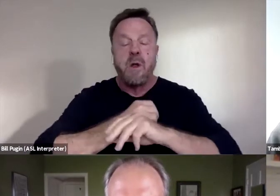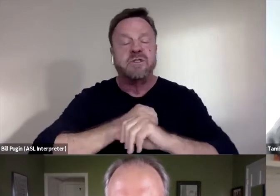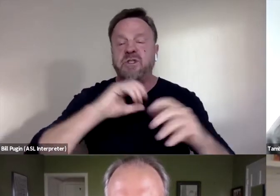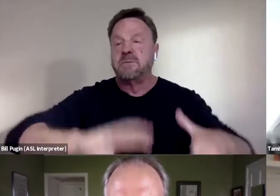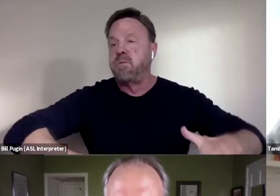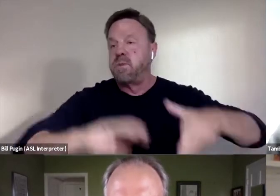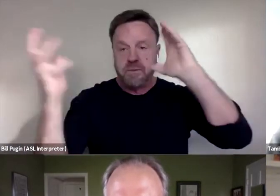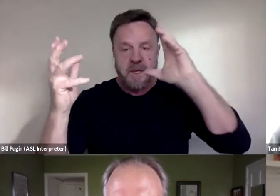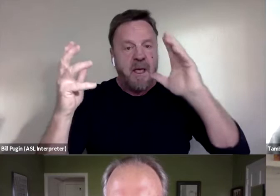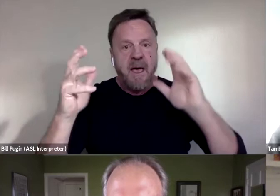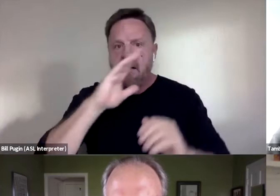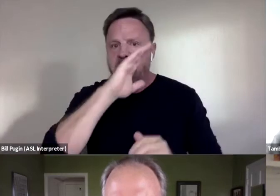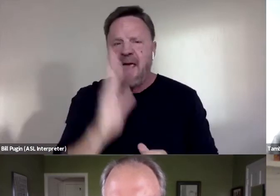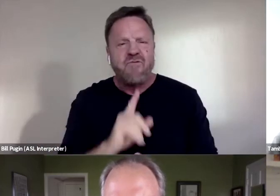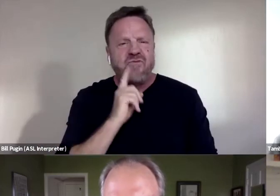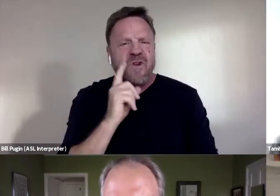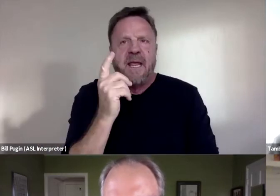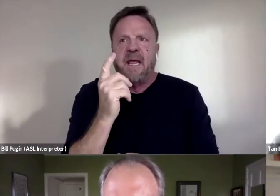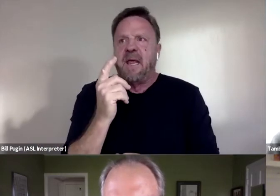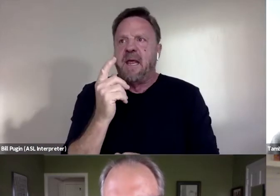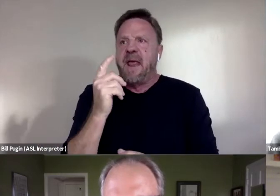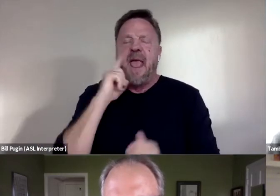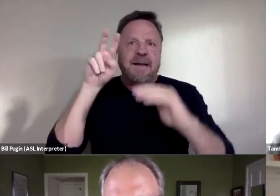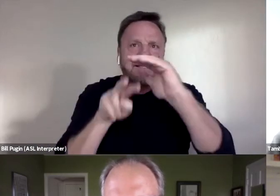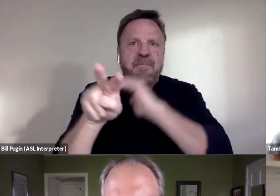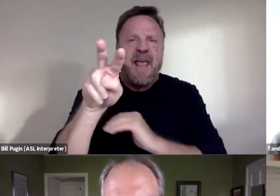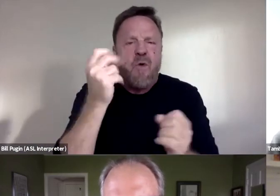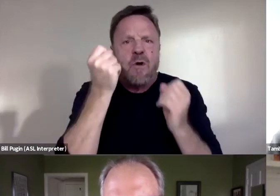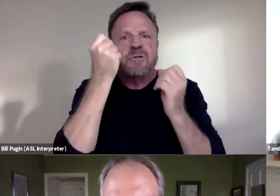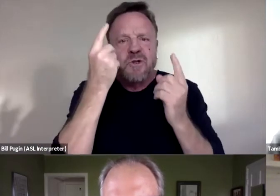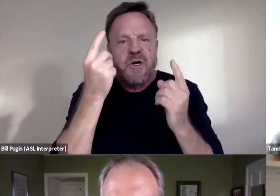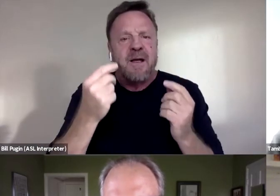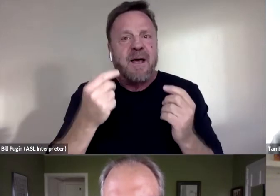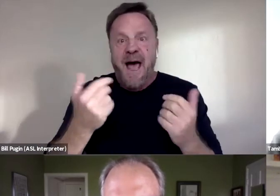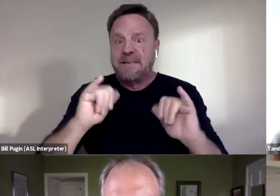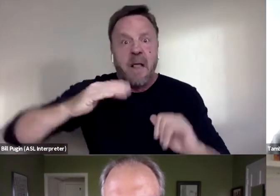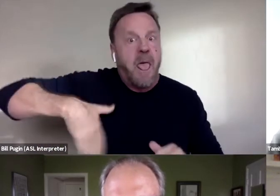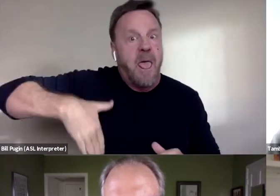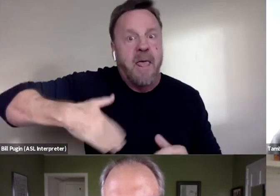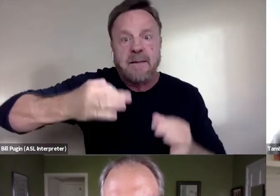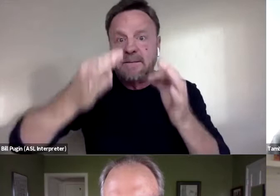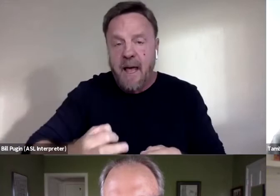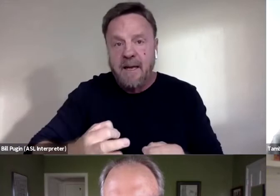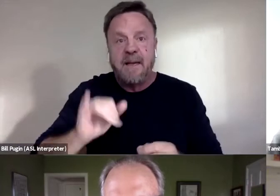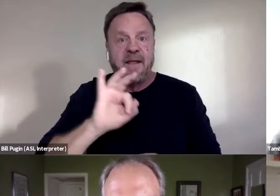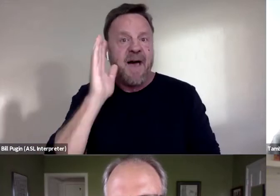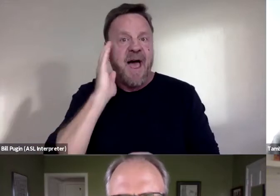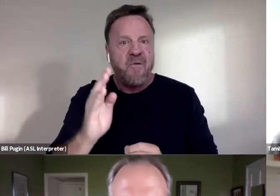that I never fully grasped or anticipated, I still hadn't decided if I was gonna then sort of double down with the film,